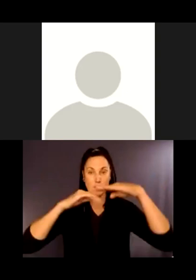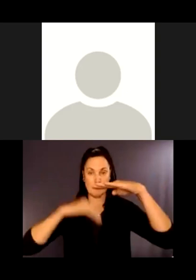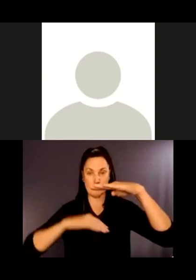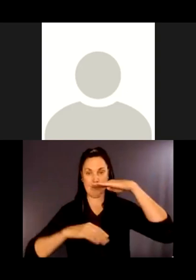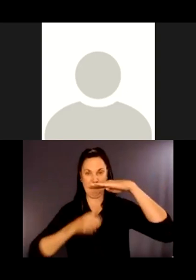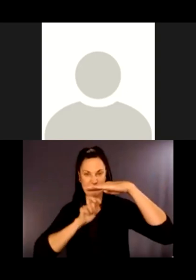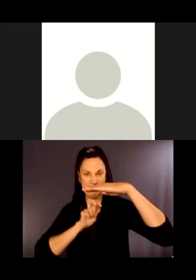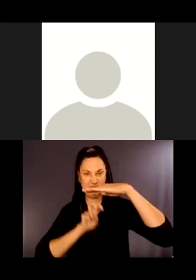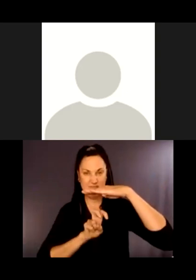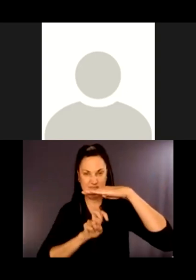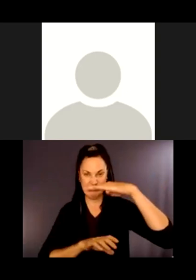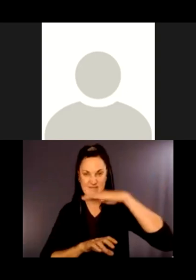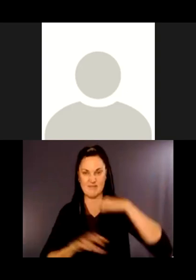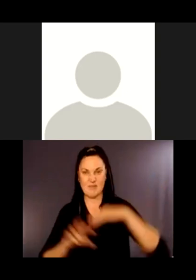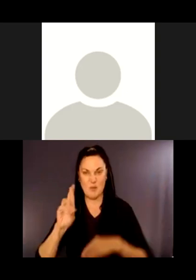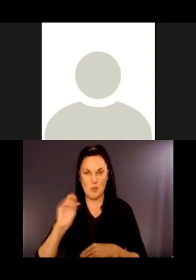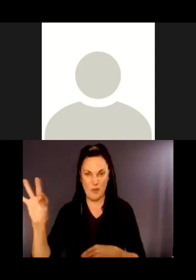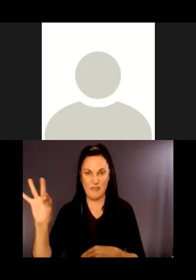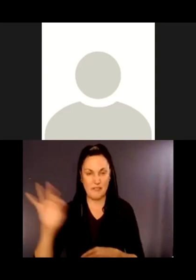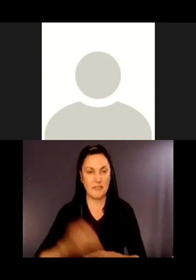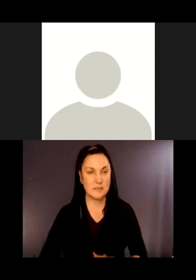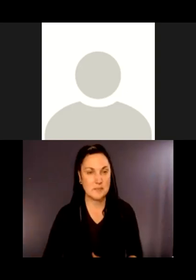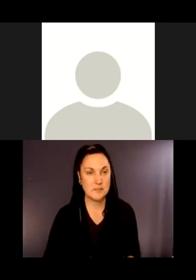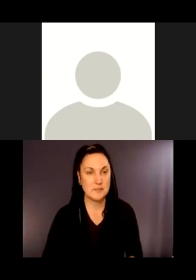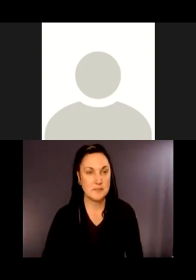So this image is showing an orientation sign, which focuses